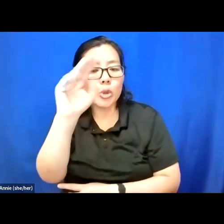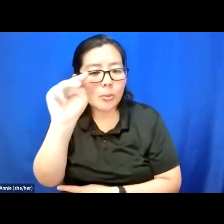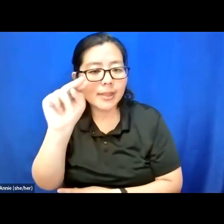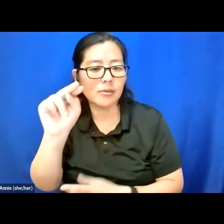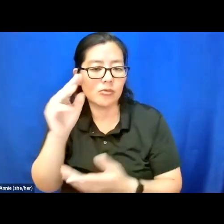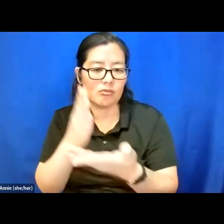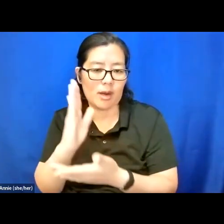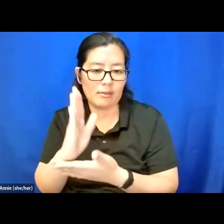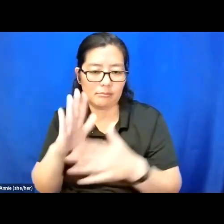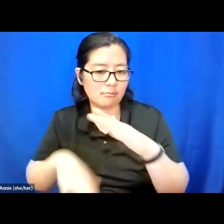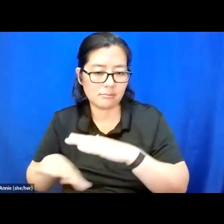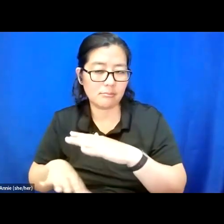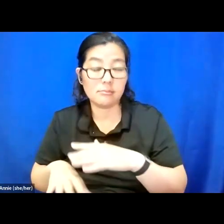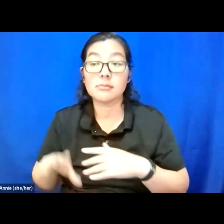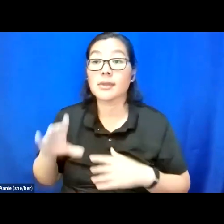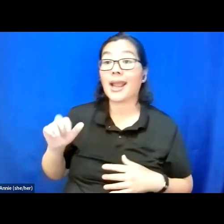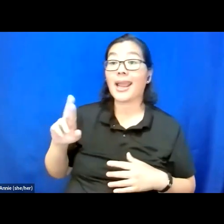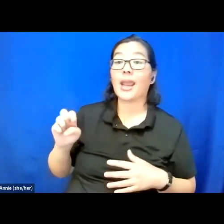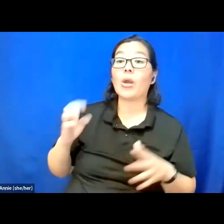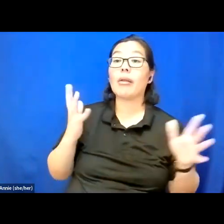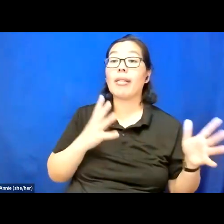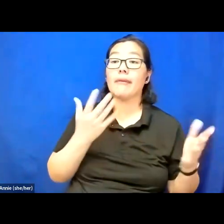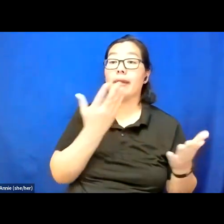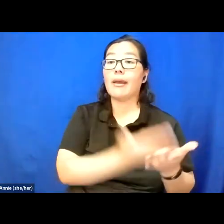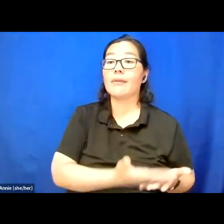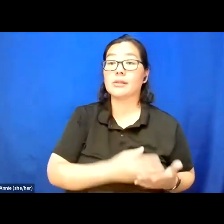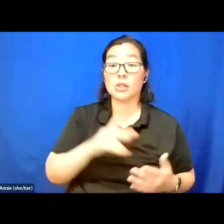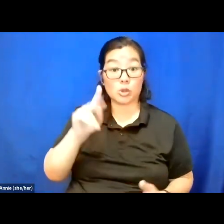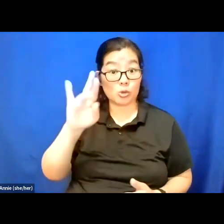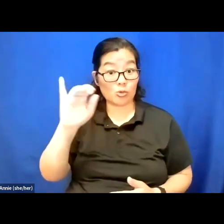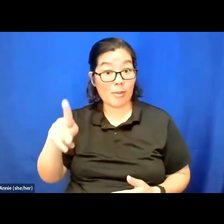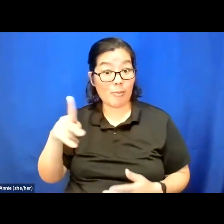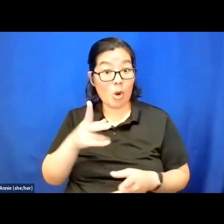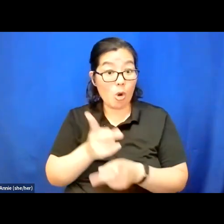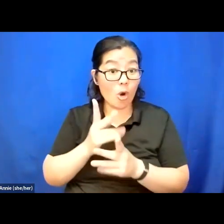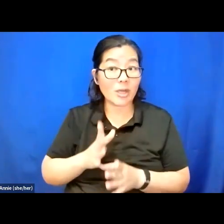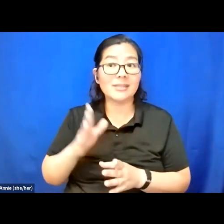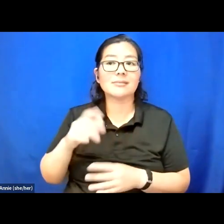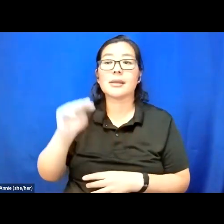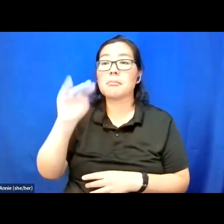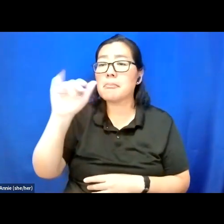Care is leaving evidence and crypt guardians like Mia and Alice